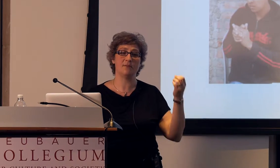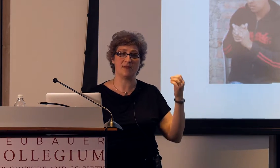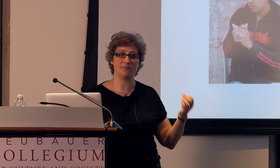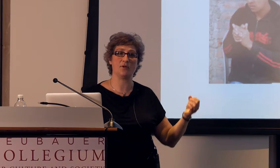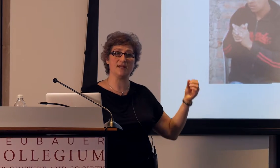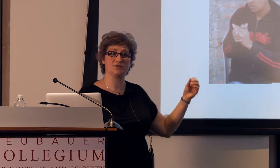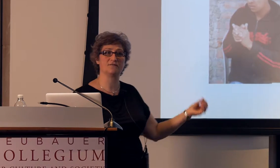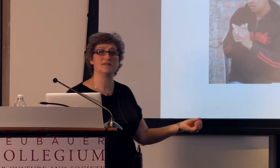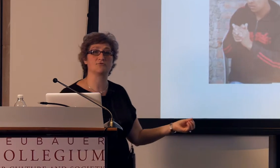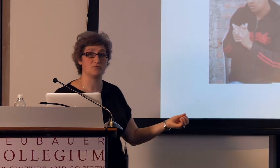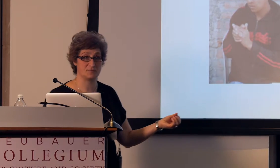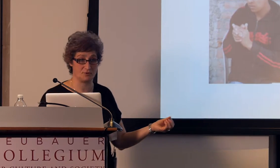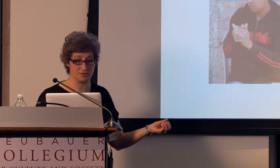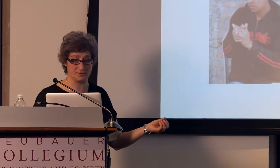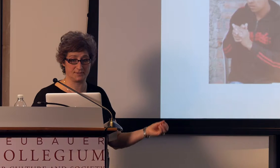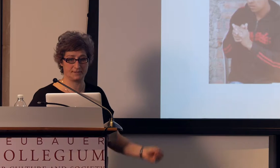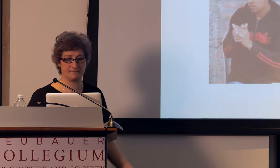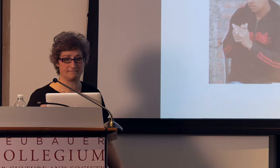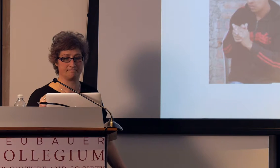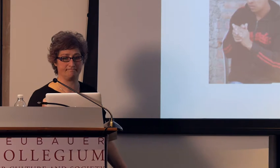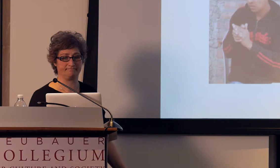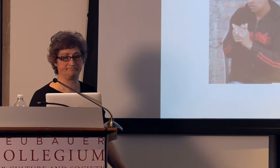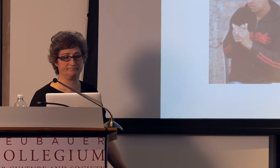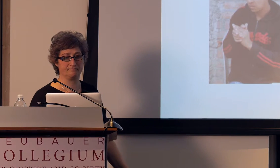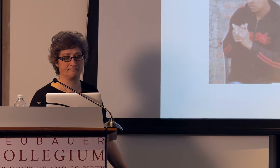people in each of these groups produce.